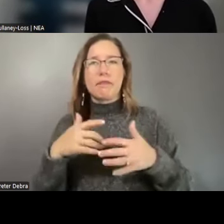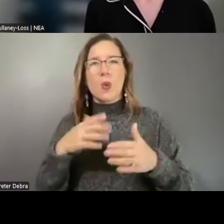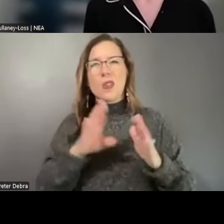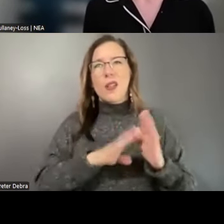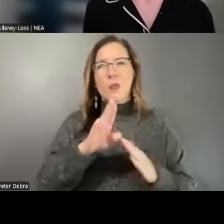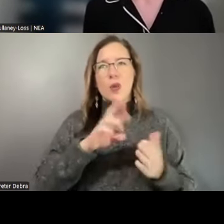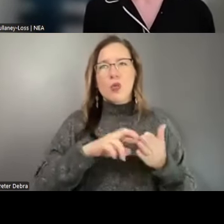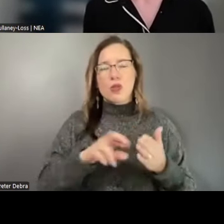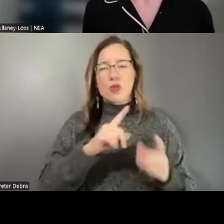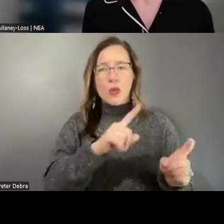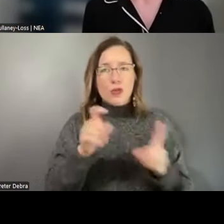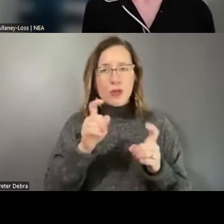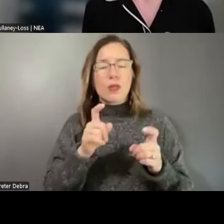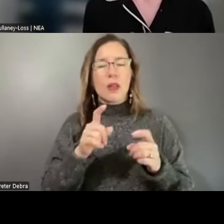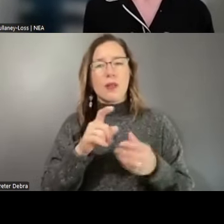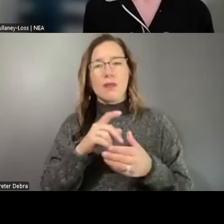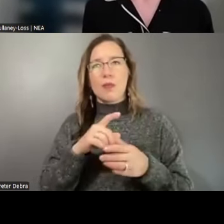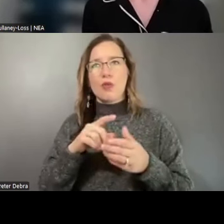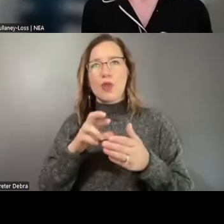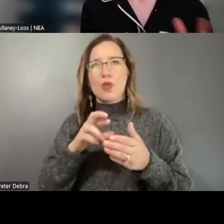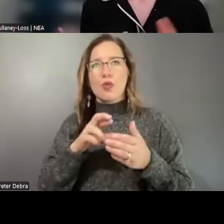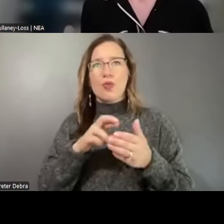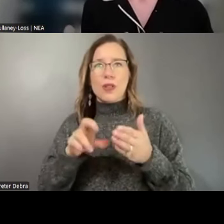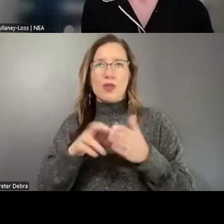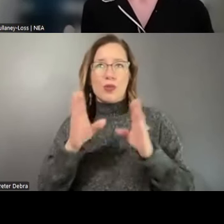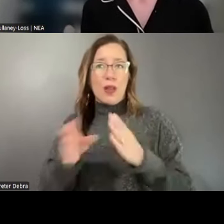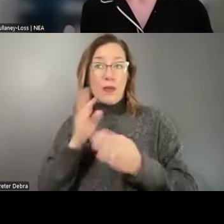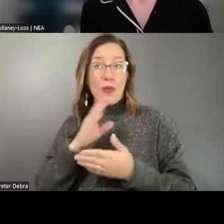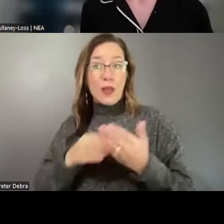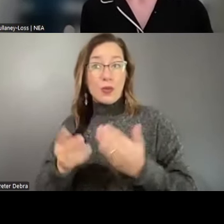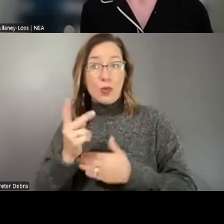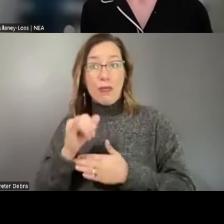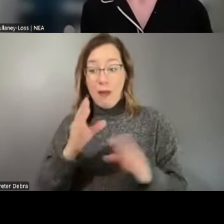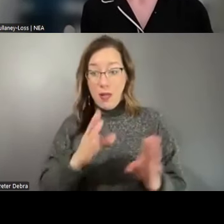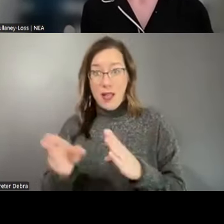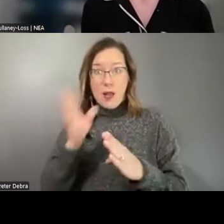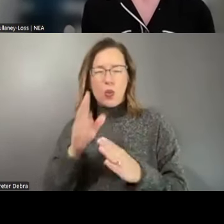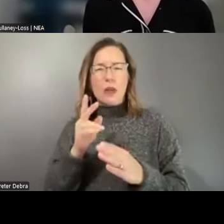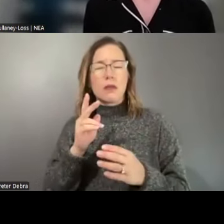a research plan for phase two. And that plan will dictate how we're seeking input from folks. Again,